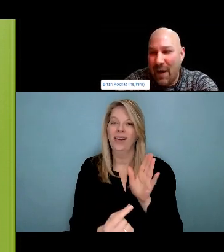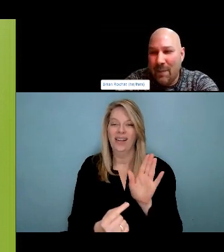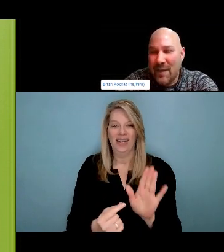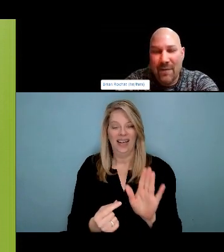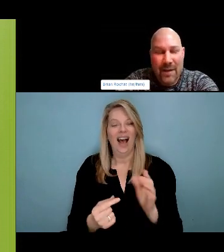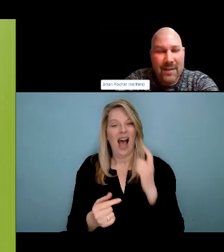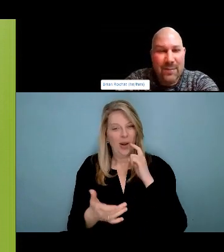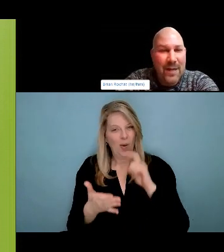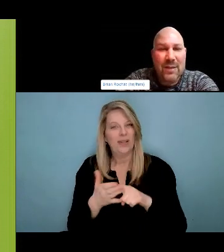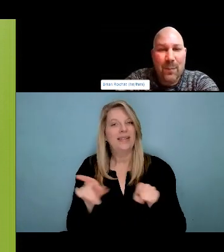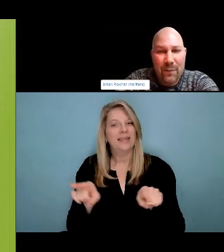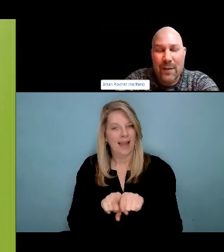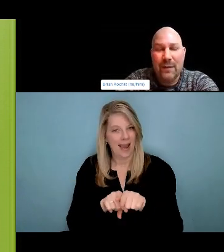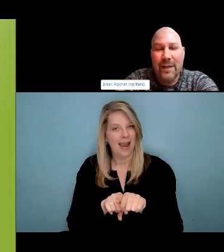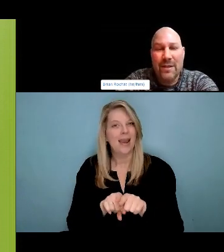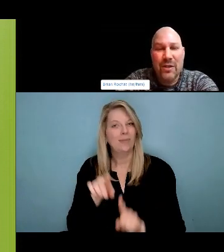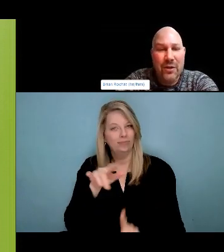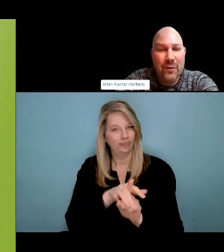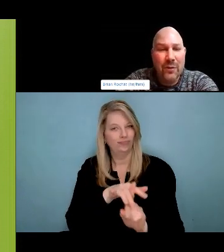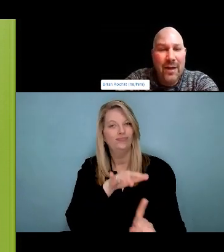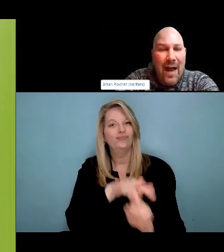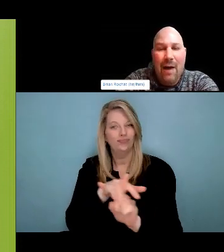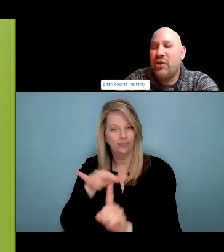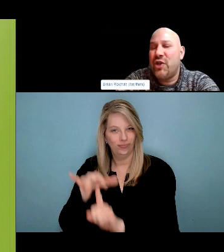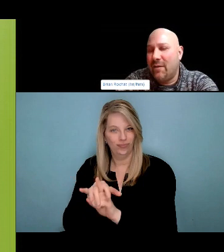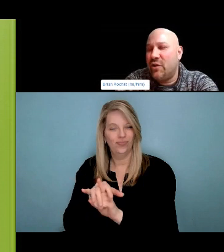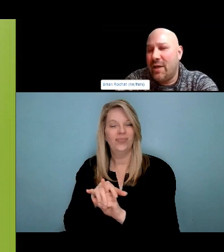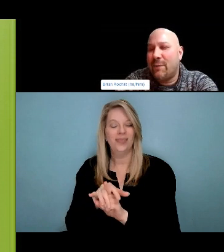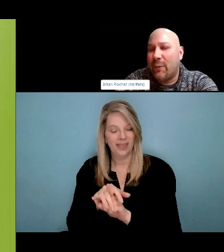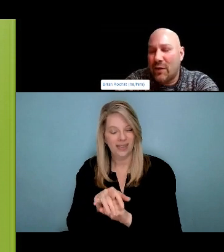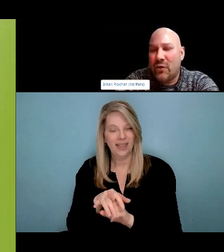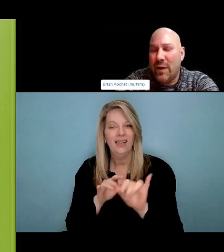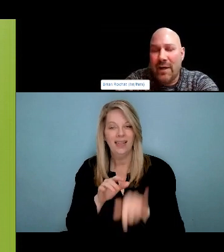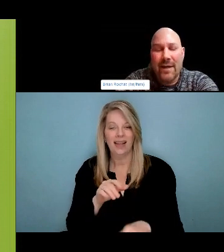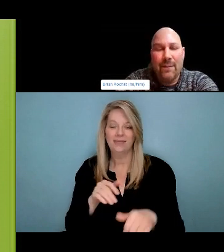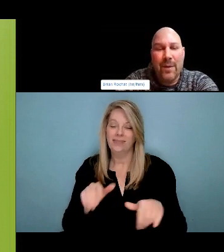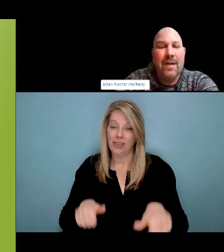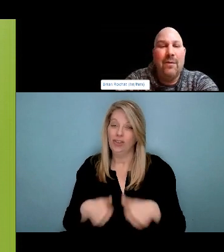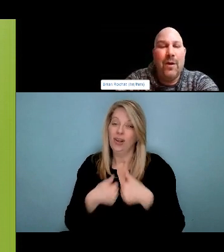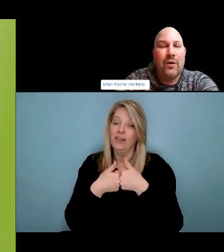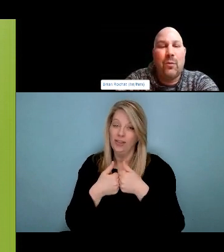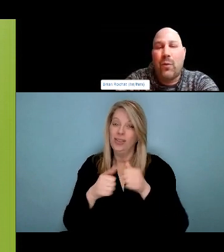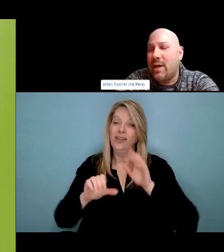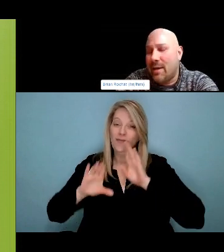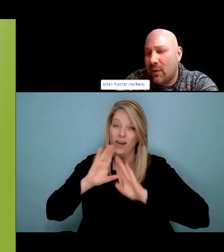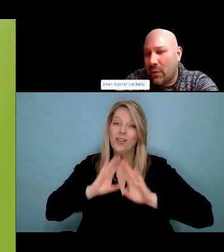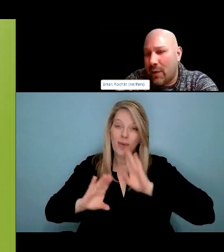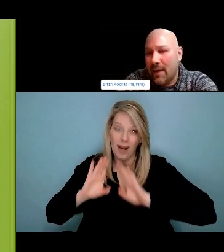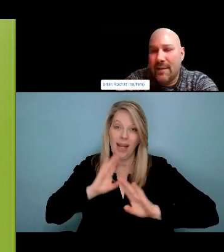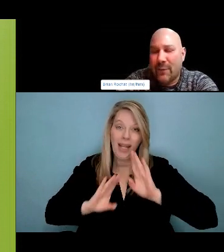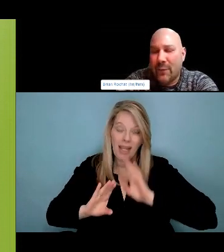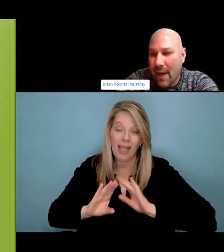I've lost lots of friends too. To overdose over the years actually. My daughter is on